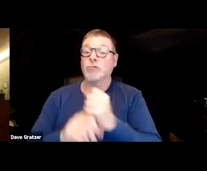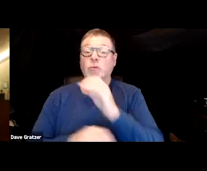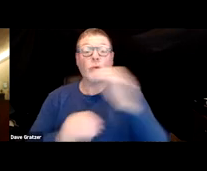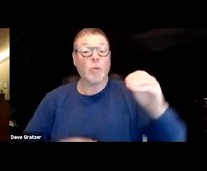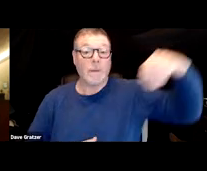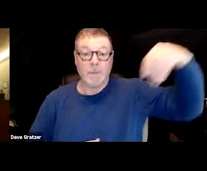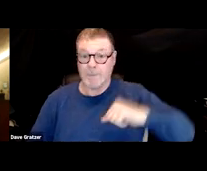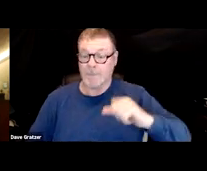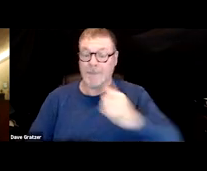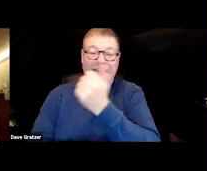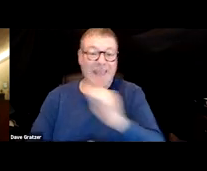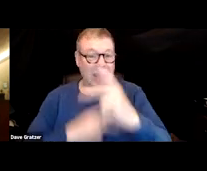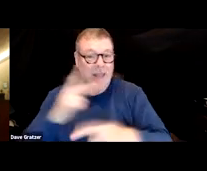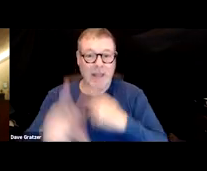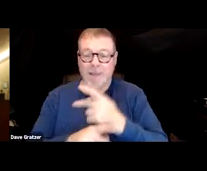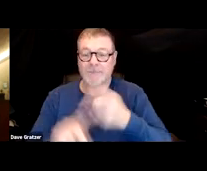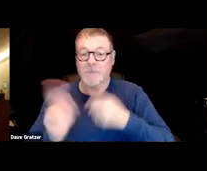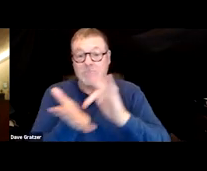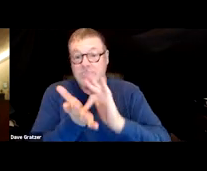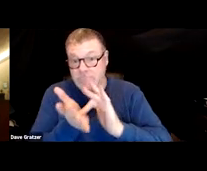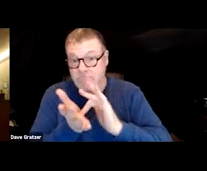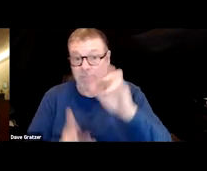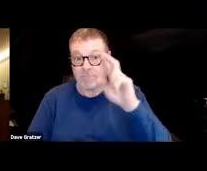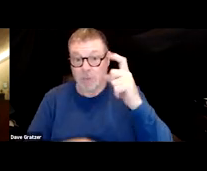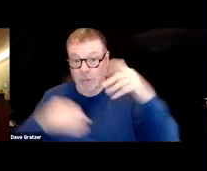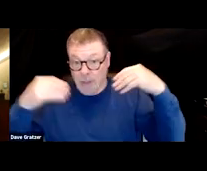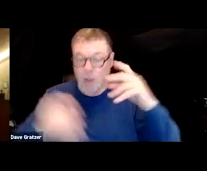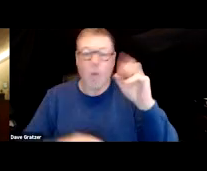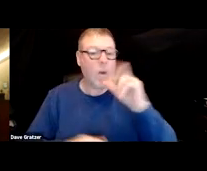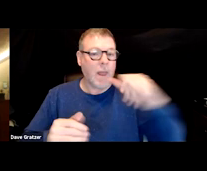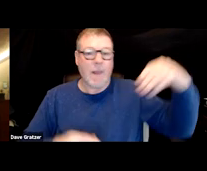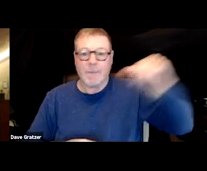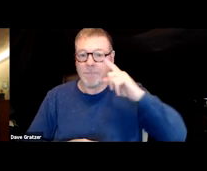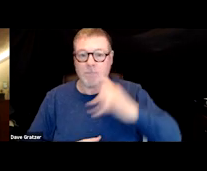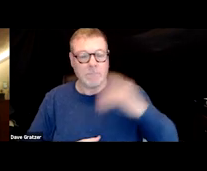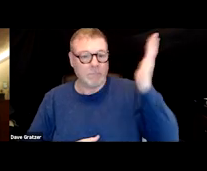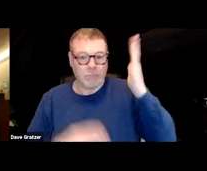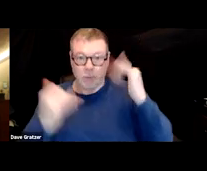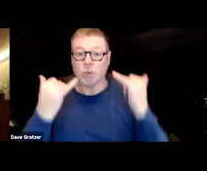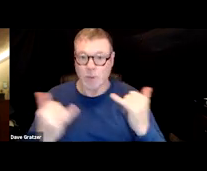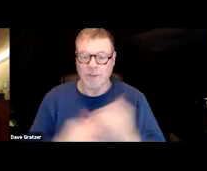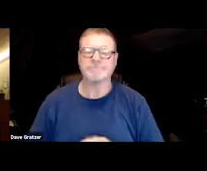from any pharmaceutical company or any compensation for my presentation today. Okay, so let's move on.